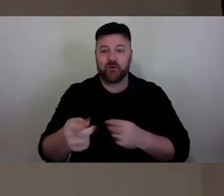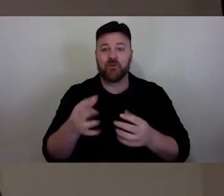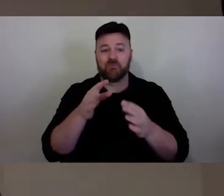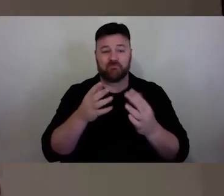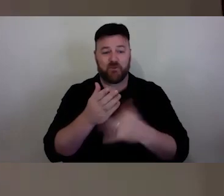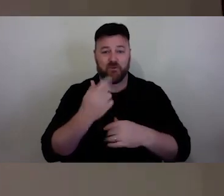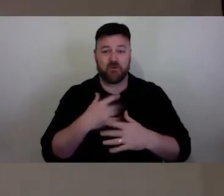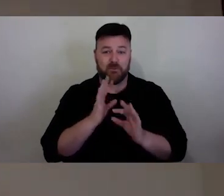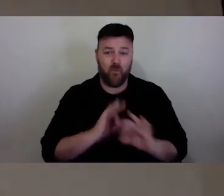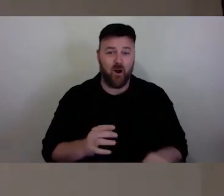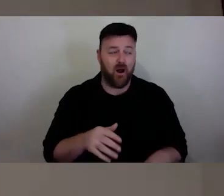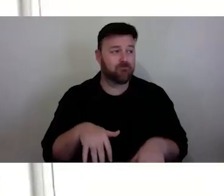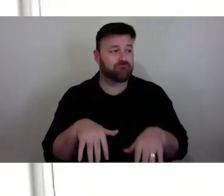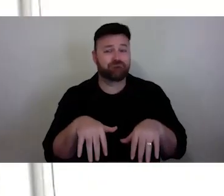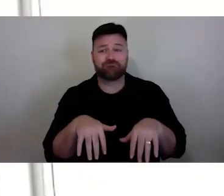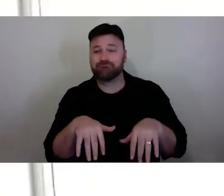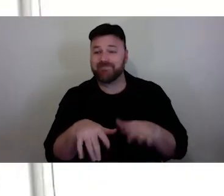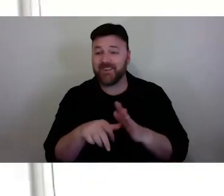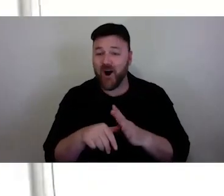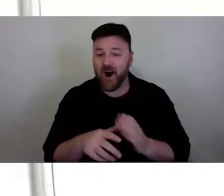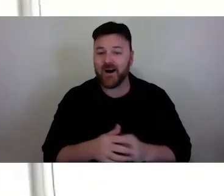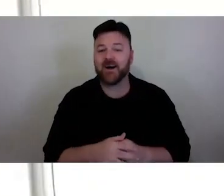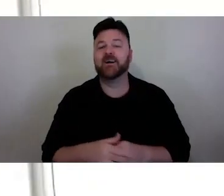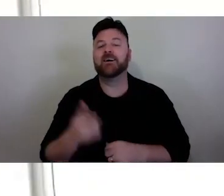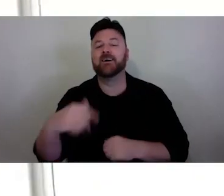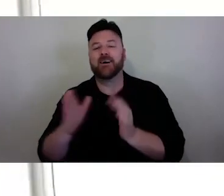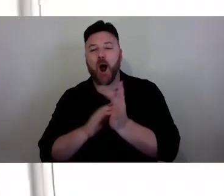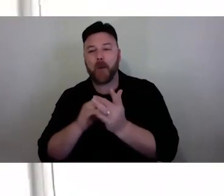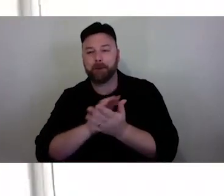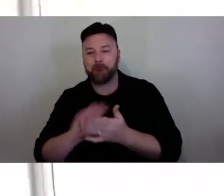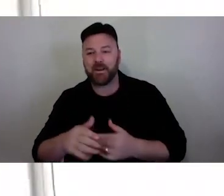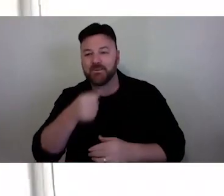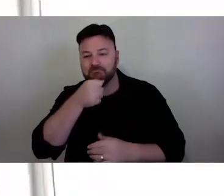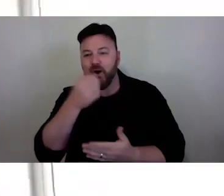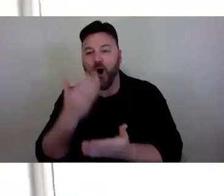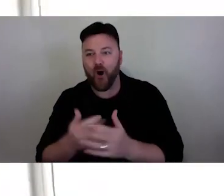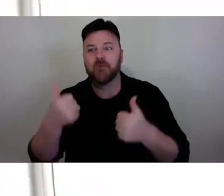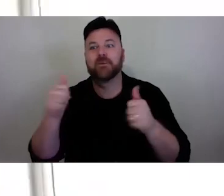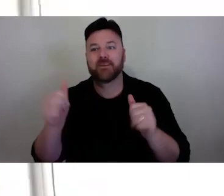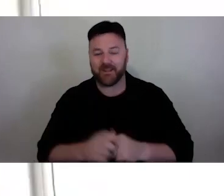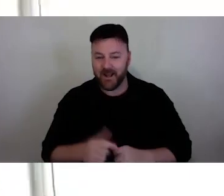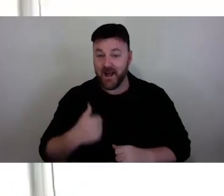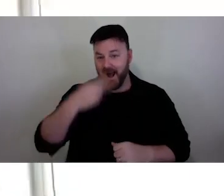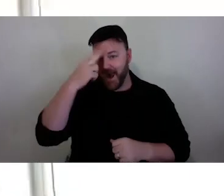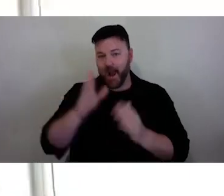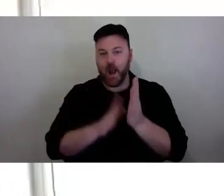Hi, I'm off mute now. My name is Mish.